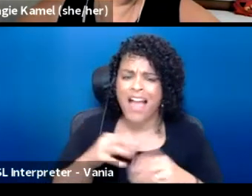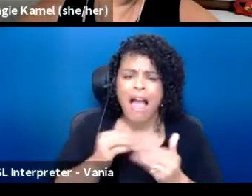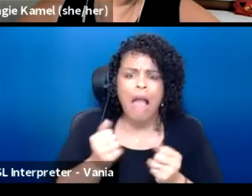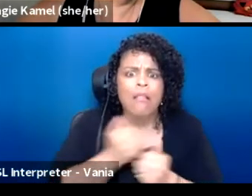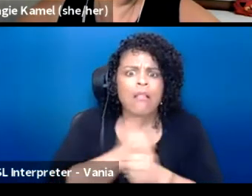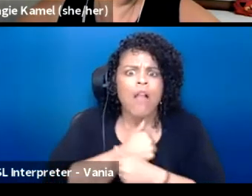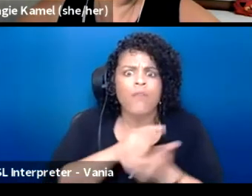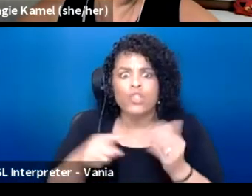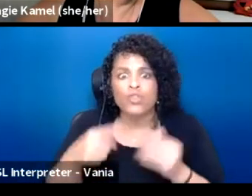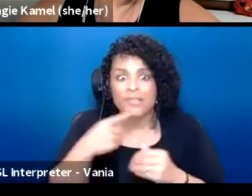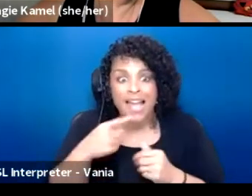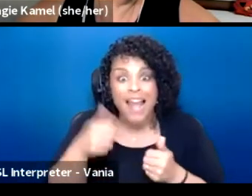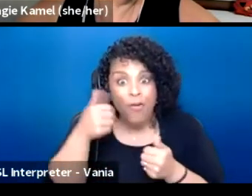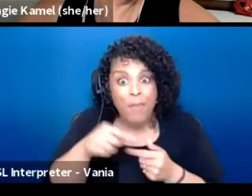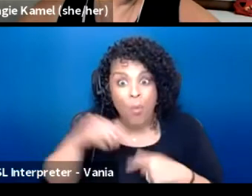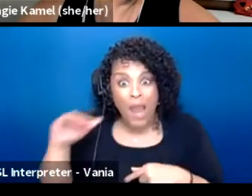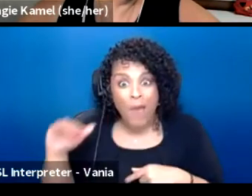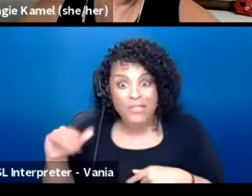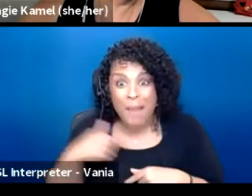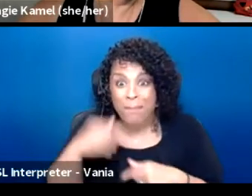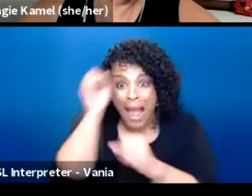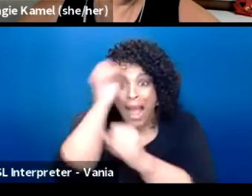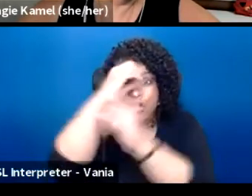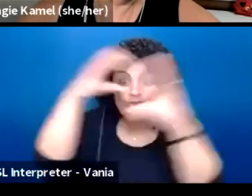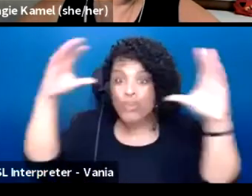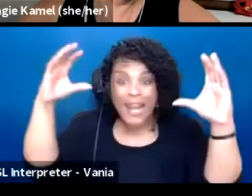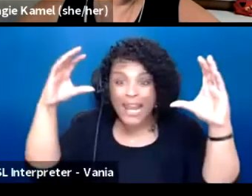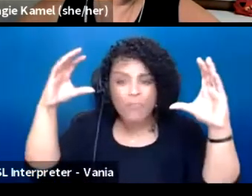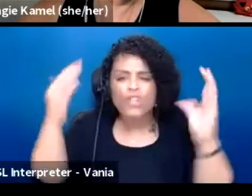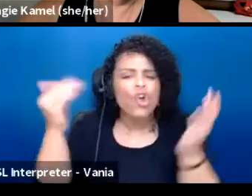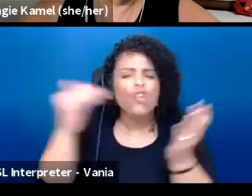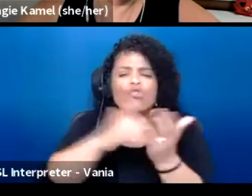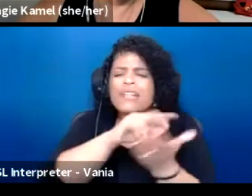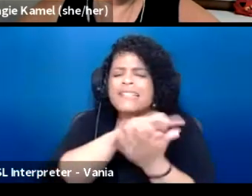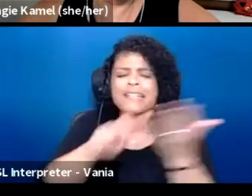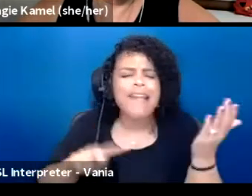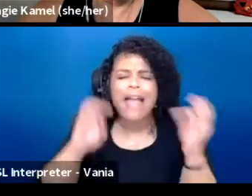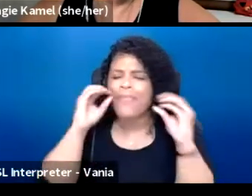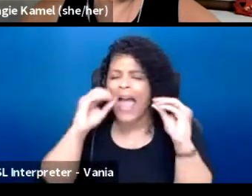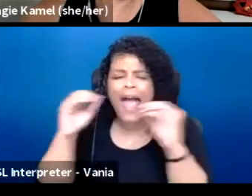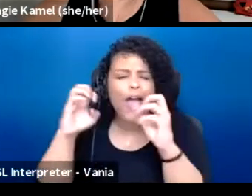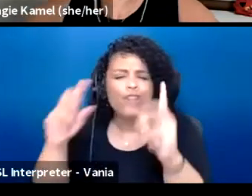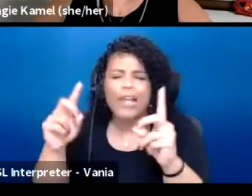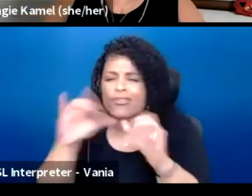because okay, when I was little, my dream was actually to redesign the entire education system in the United States.